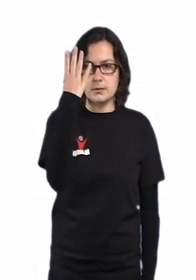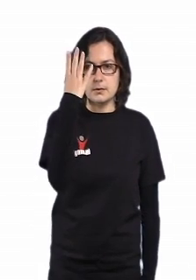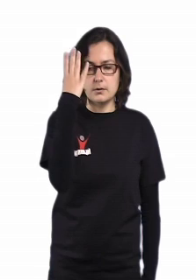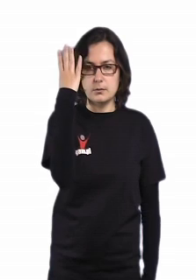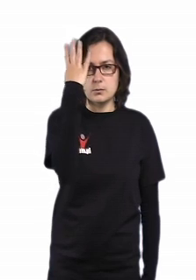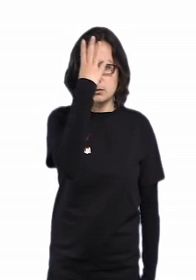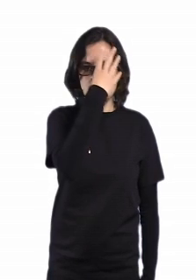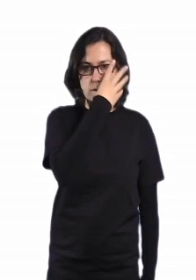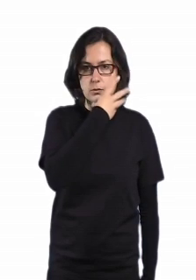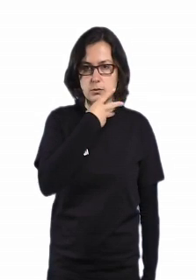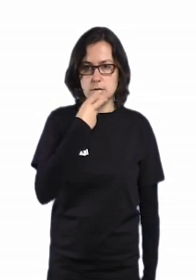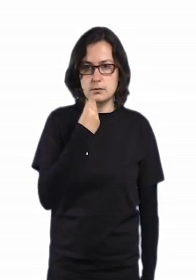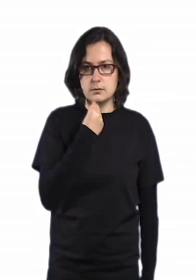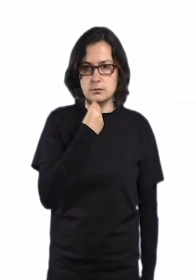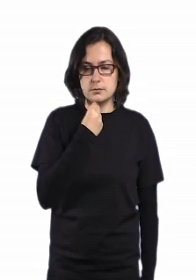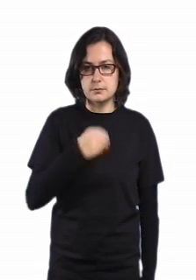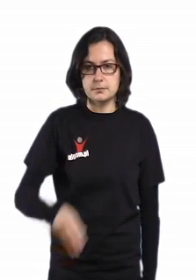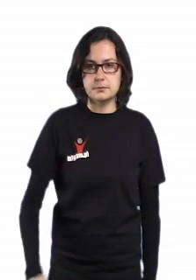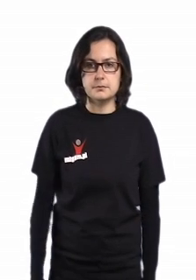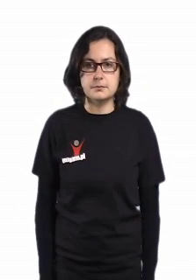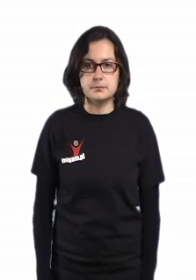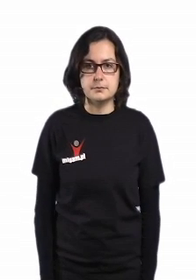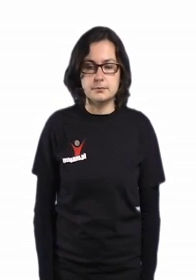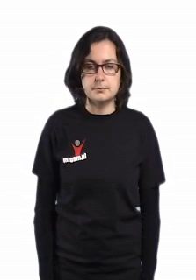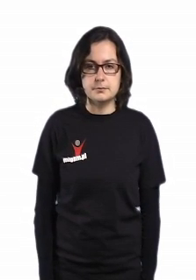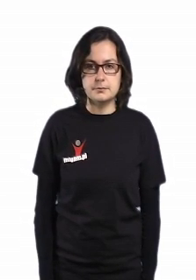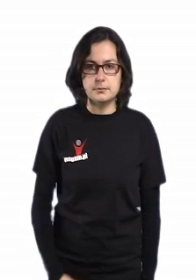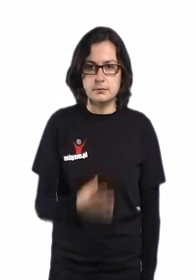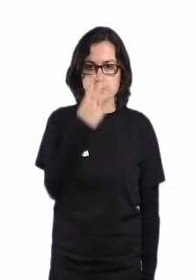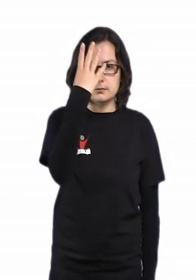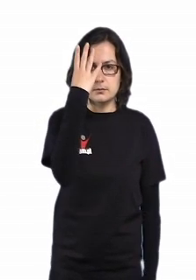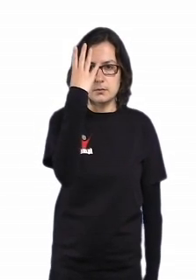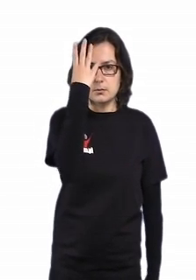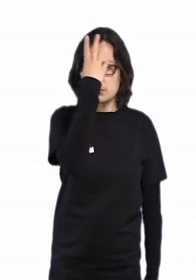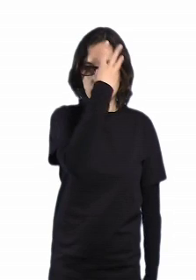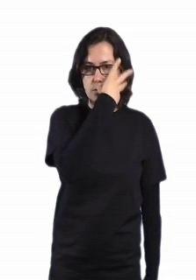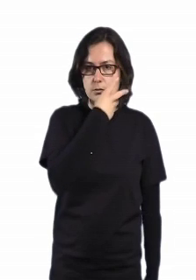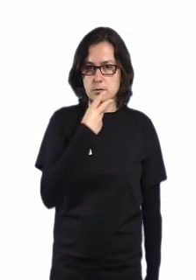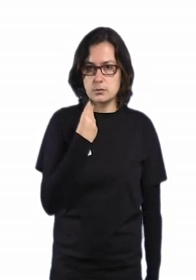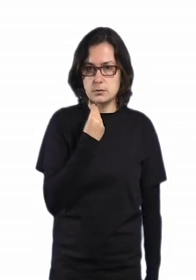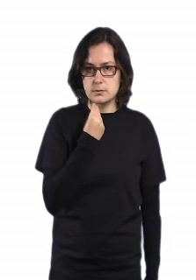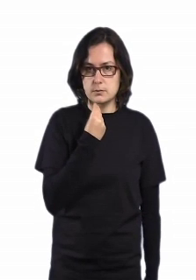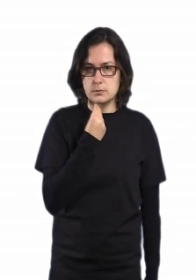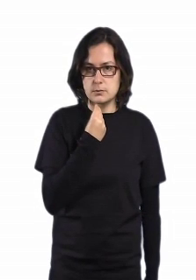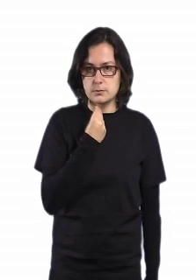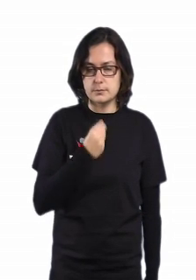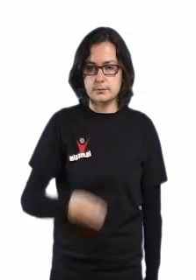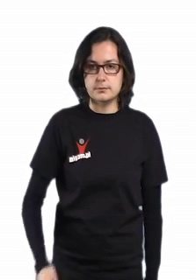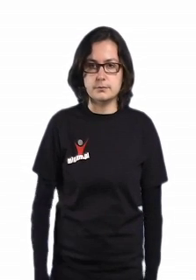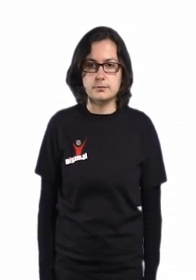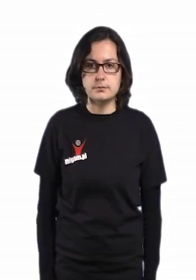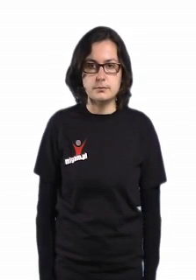BEAUTIFUL / PRETTY